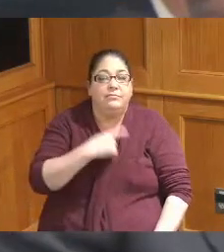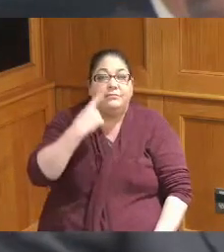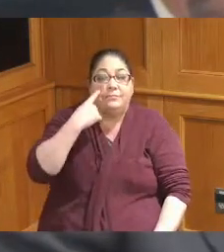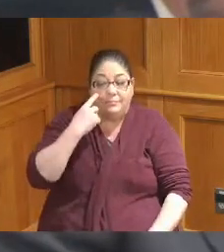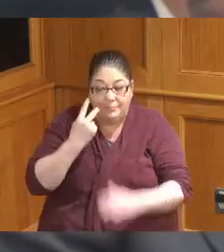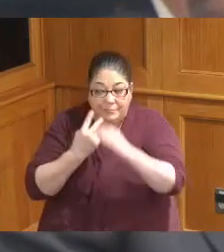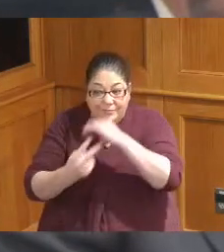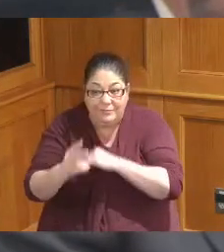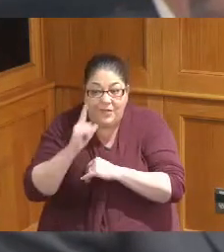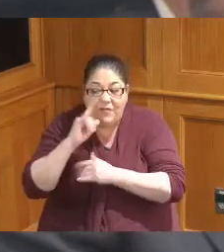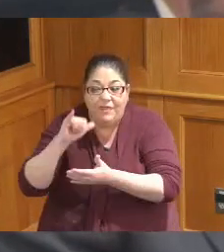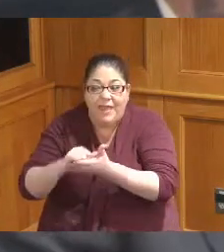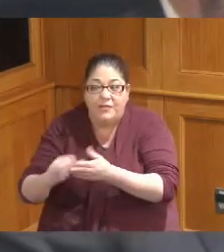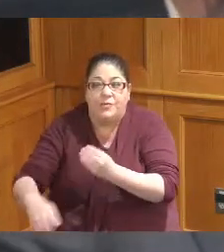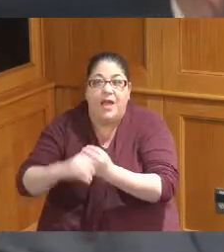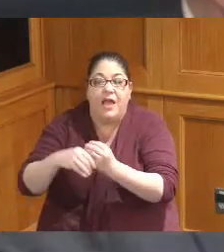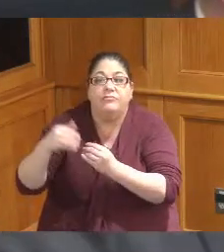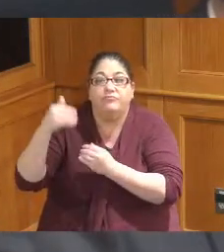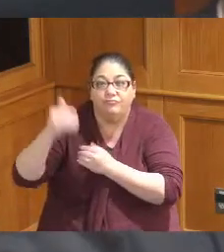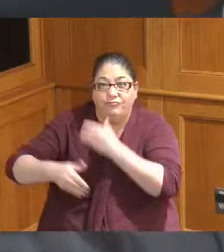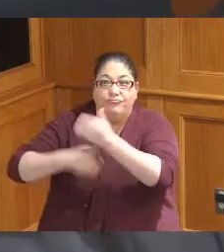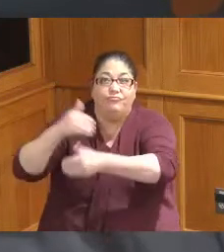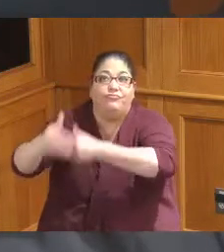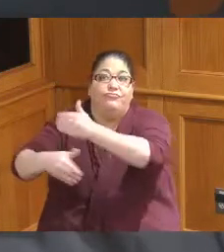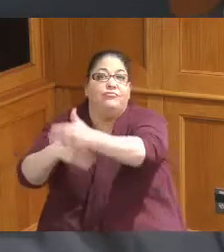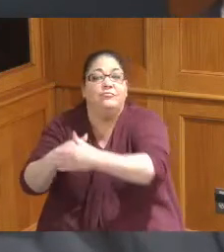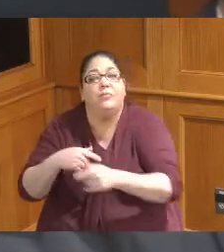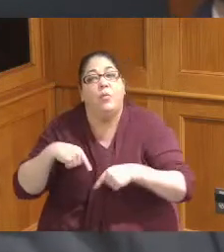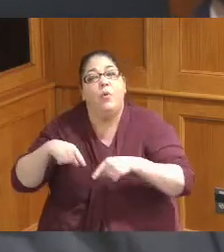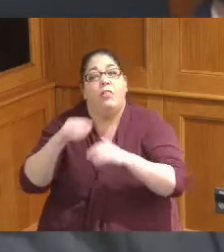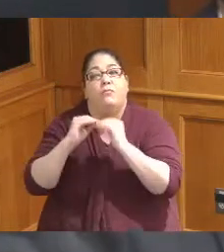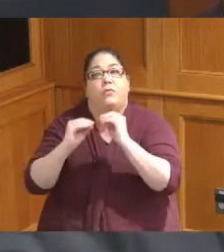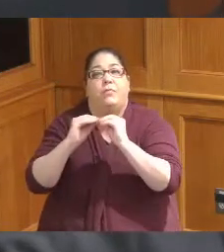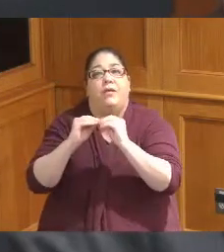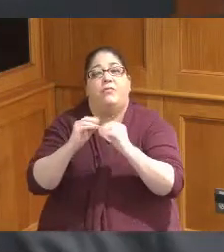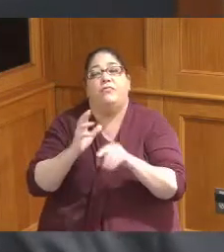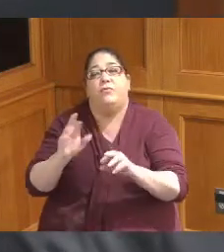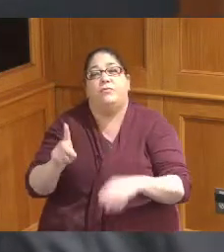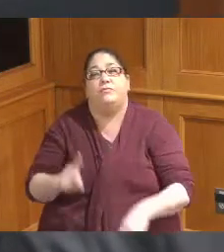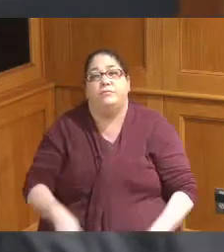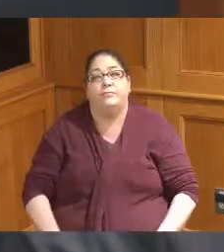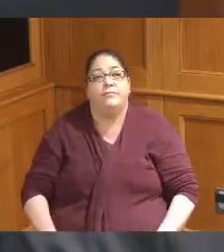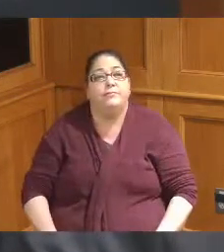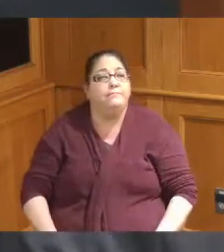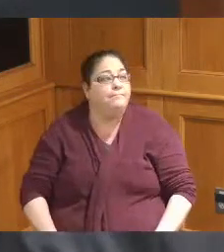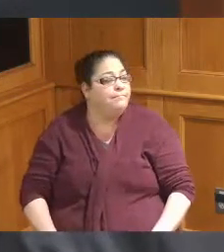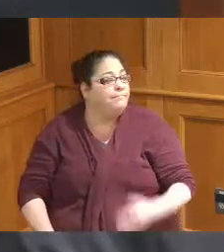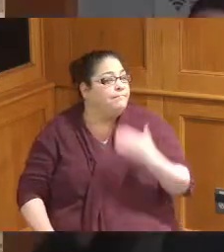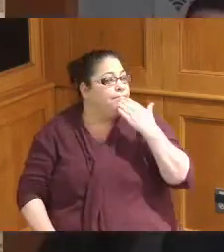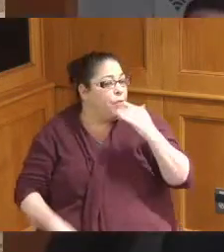that as we are repairing roads throughout the county that's a great Point Commissioner one of